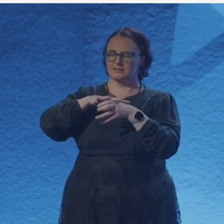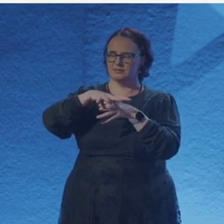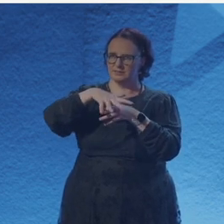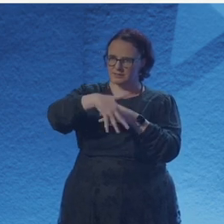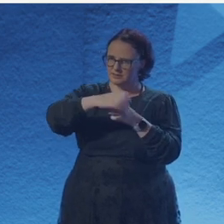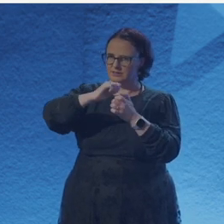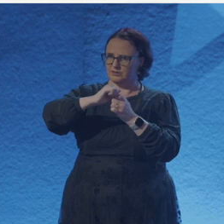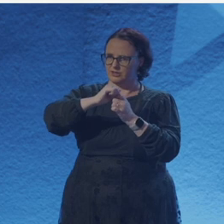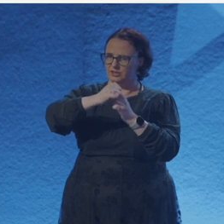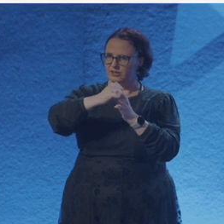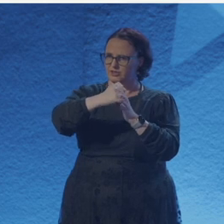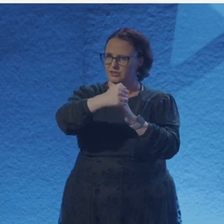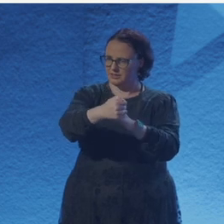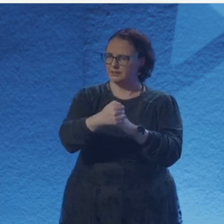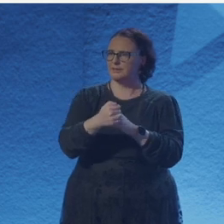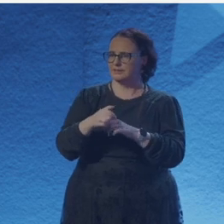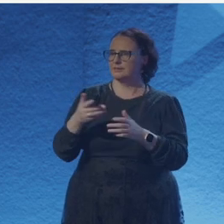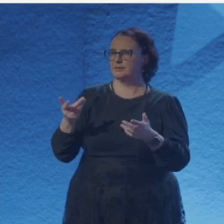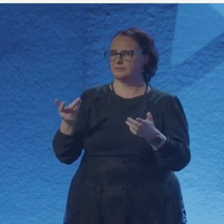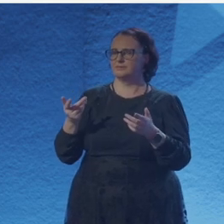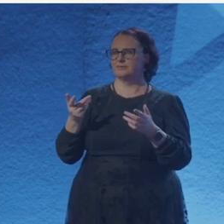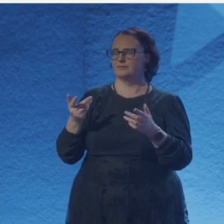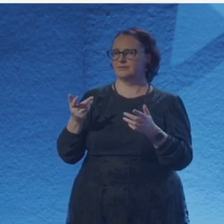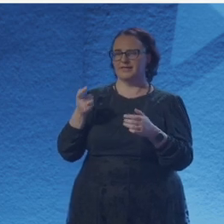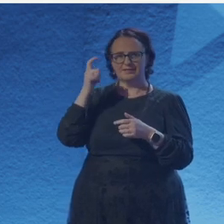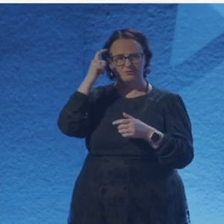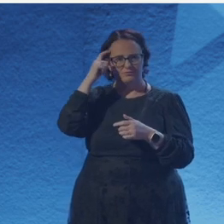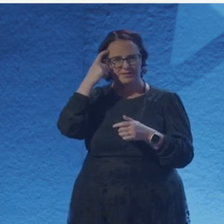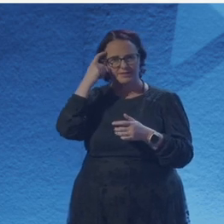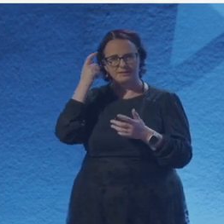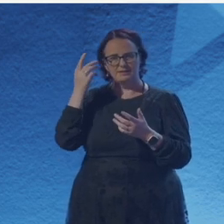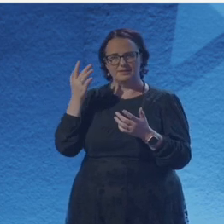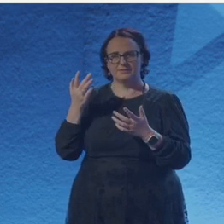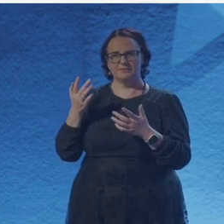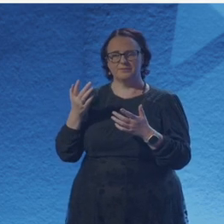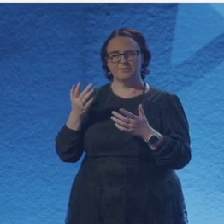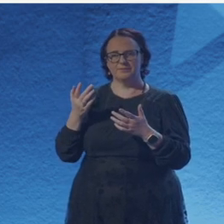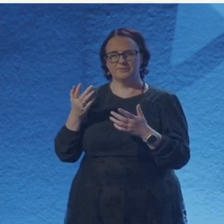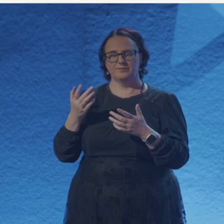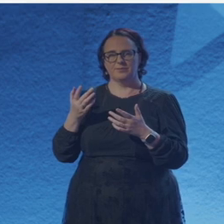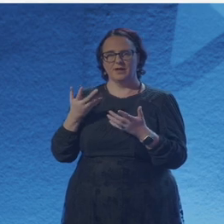And it's just you feel like just these crazy different storms, you know, those storms that like shape a